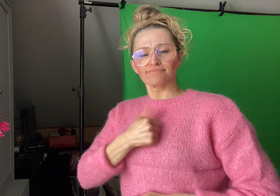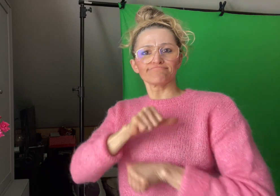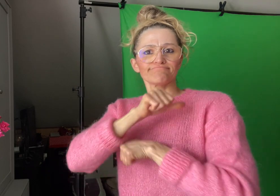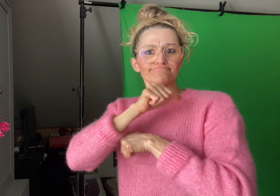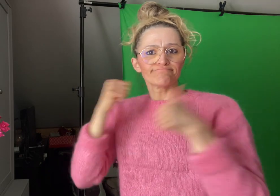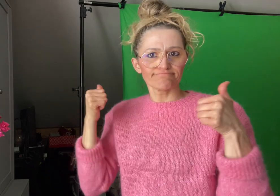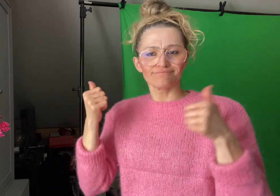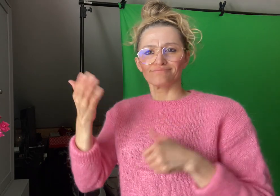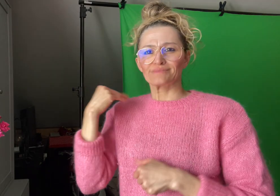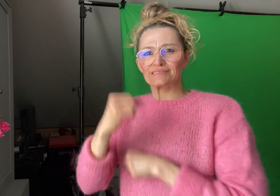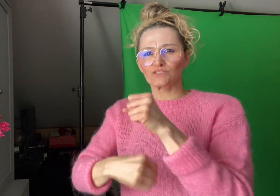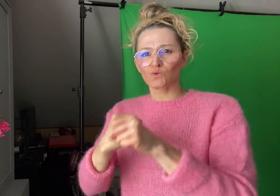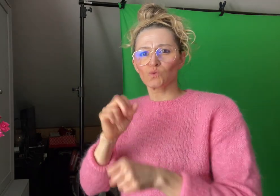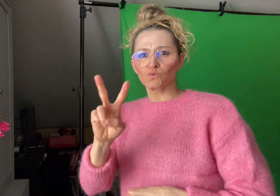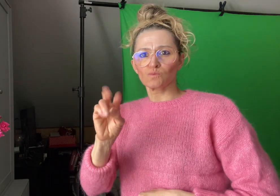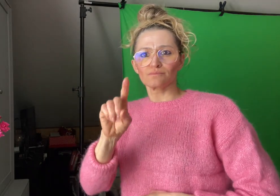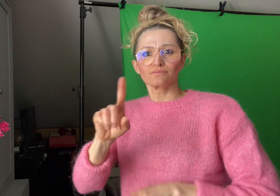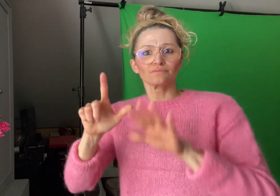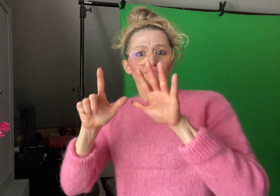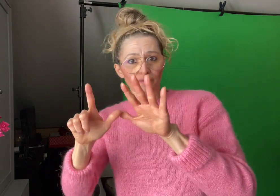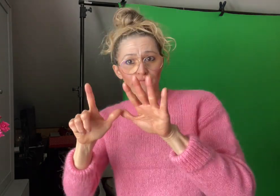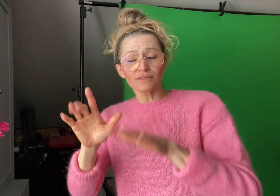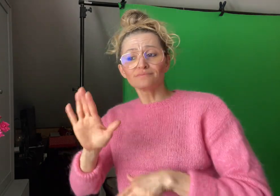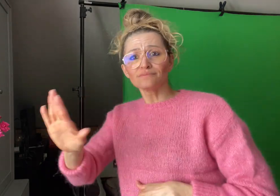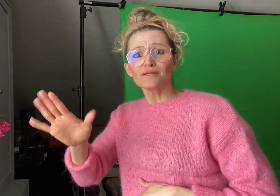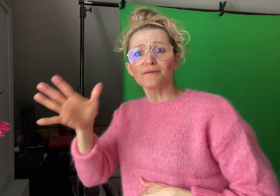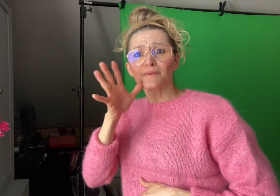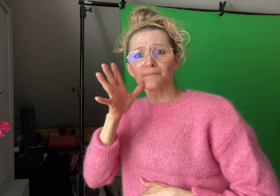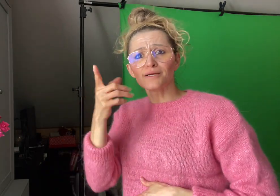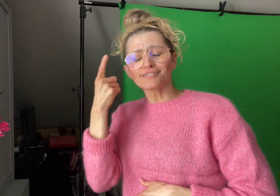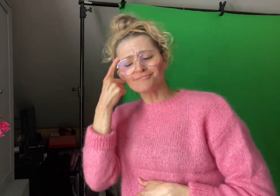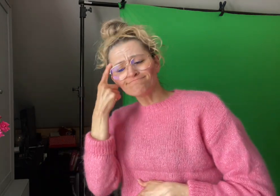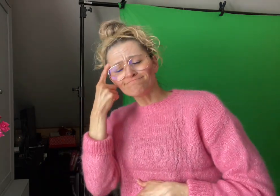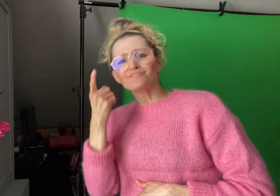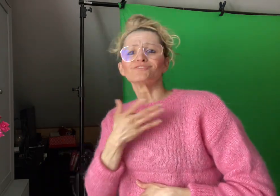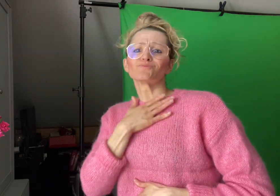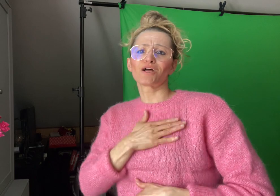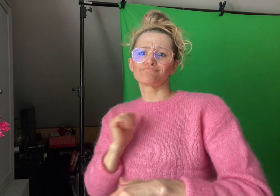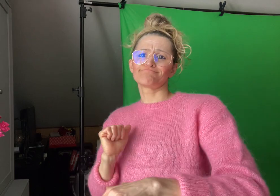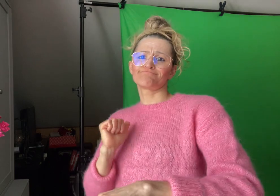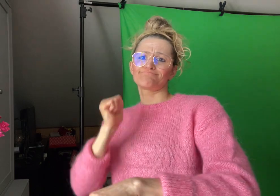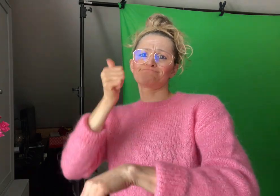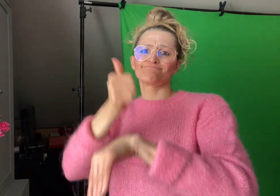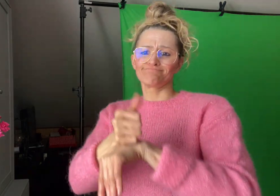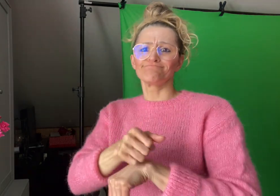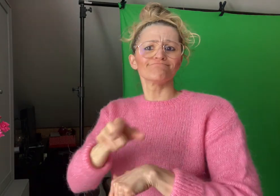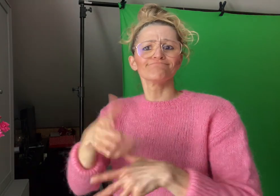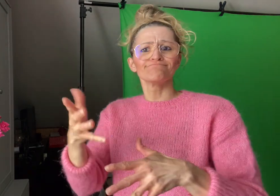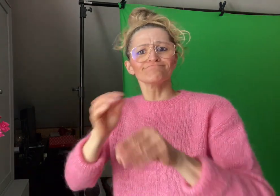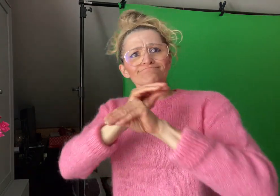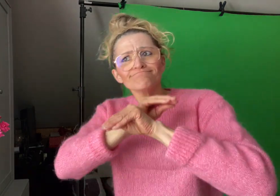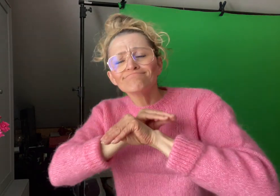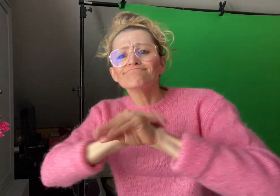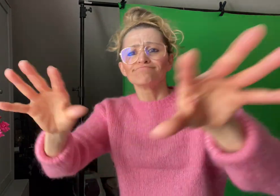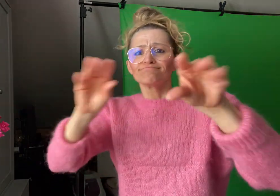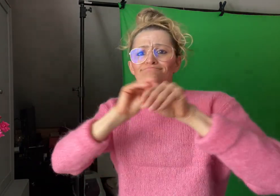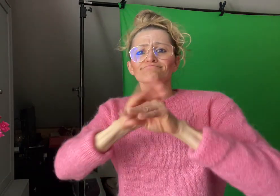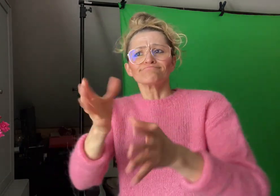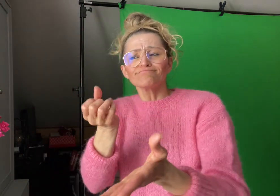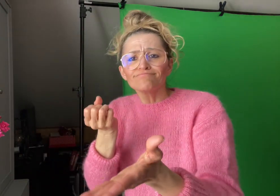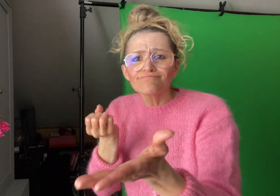decided to set up this campaign to raise awareness